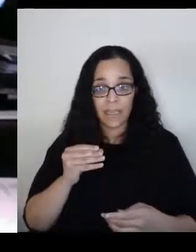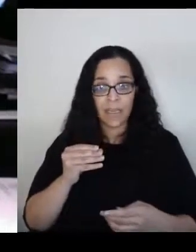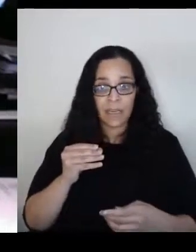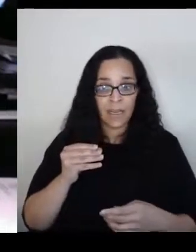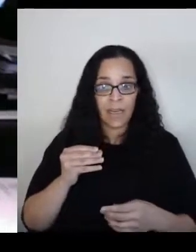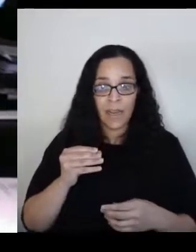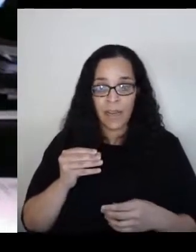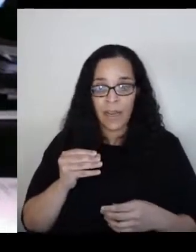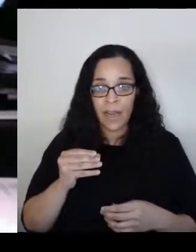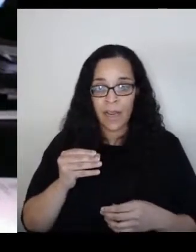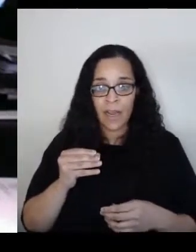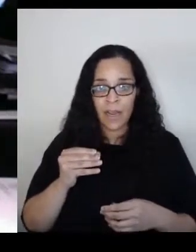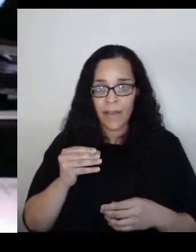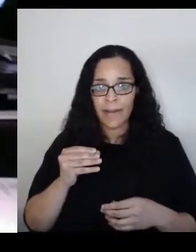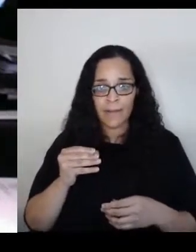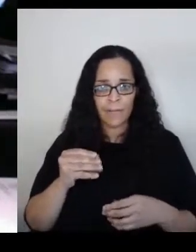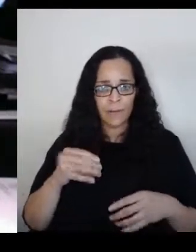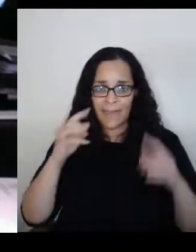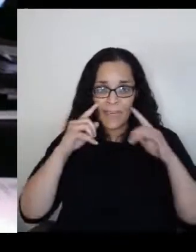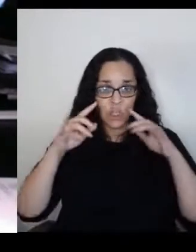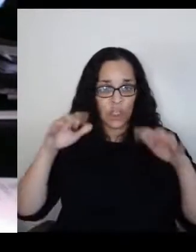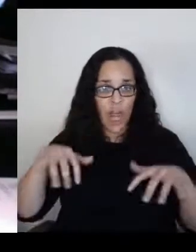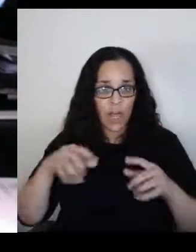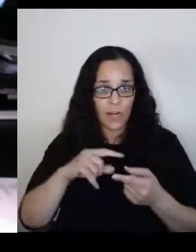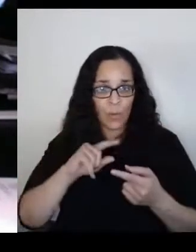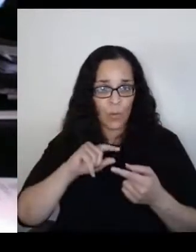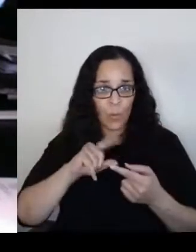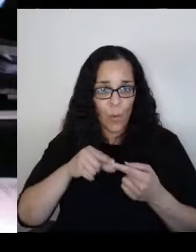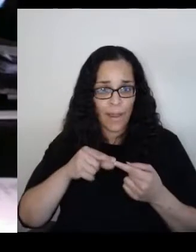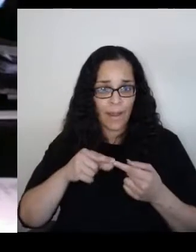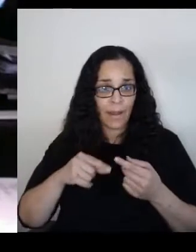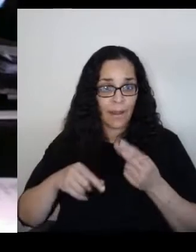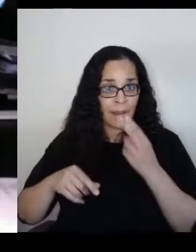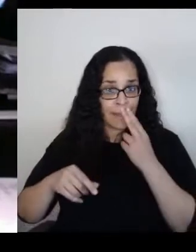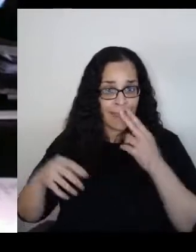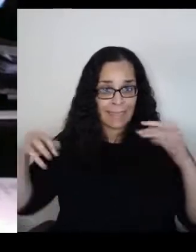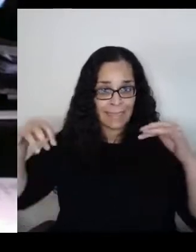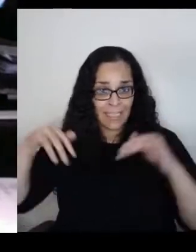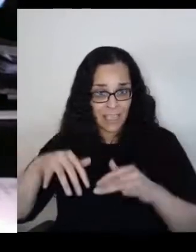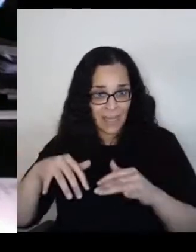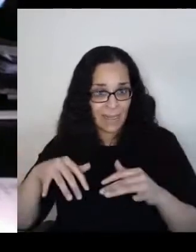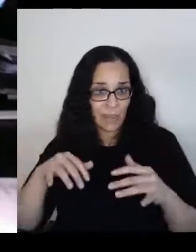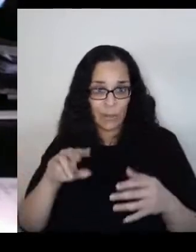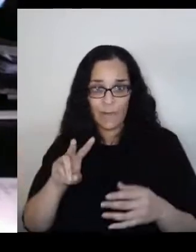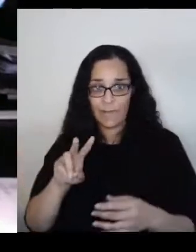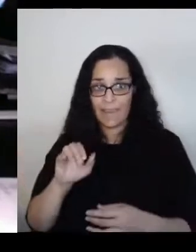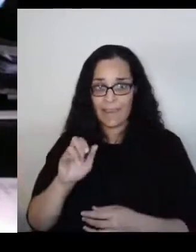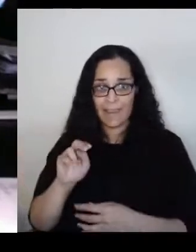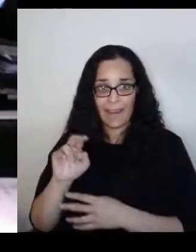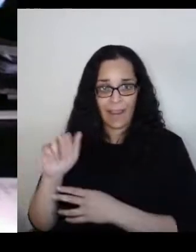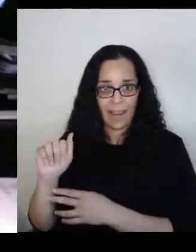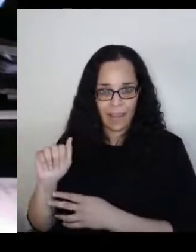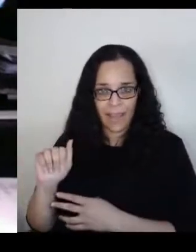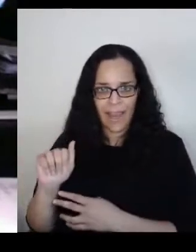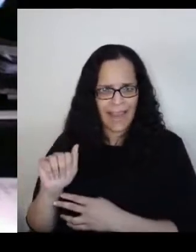when the Nazis came into Vienna and I can still hear their boots on the street